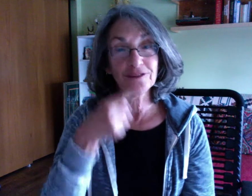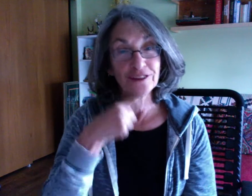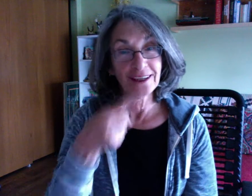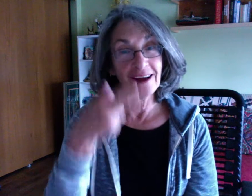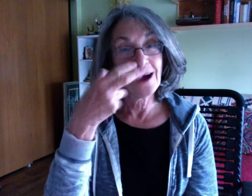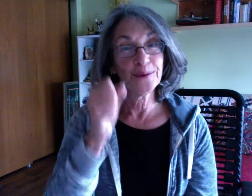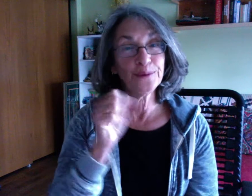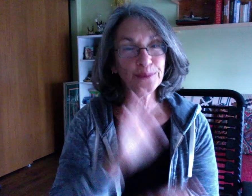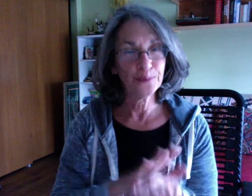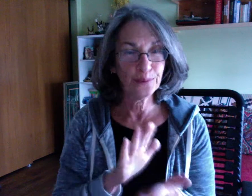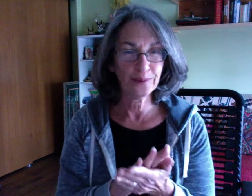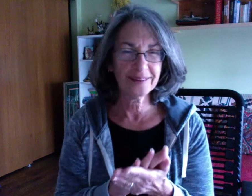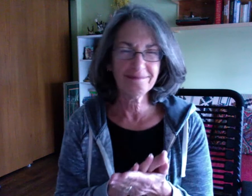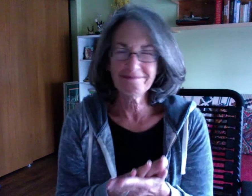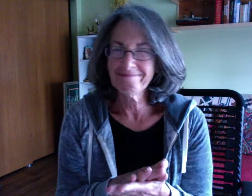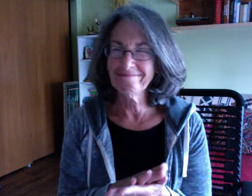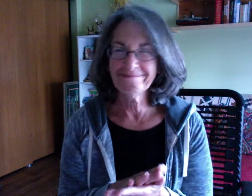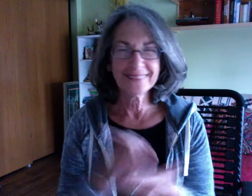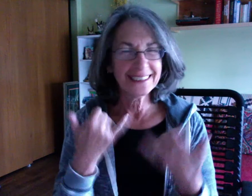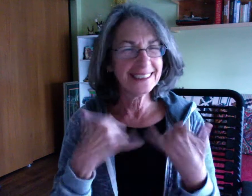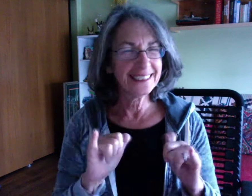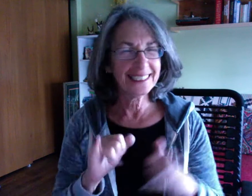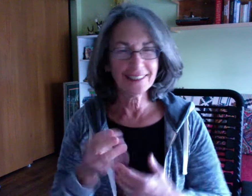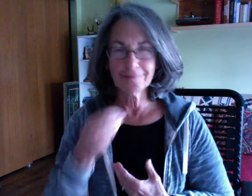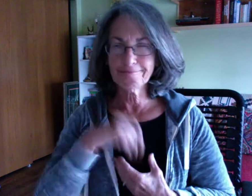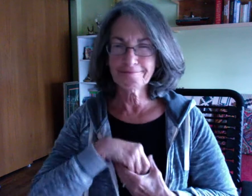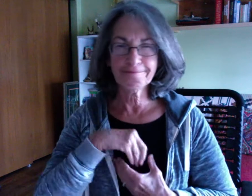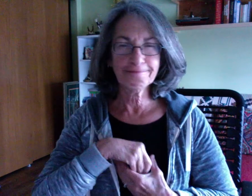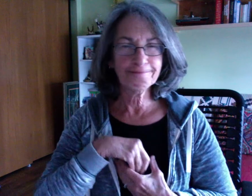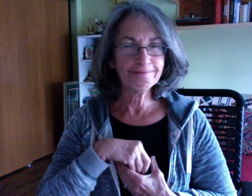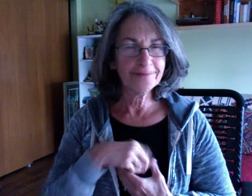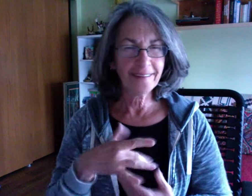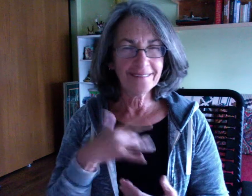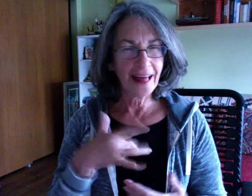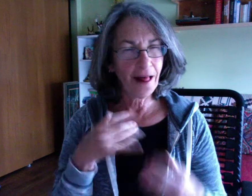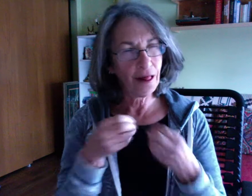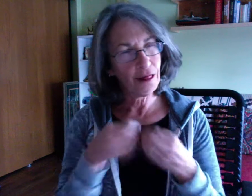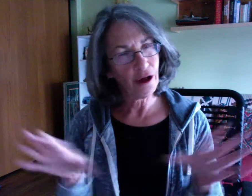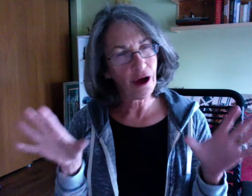I graduated from public high school but deep inside I felt lost